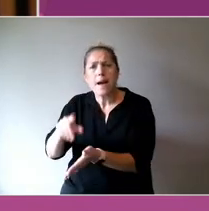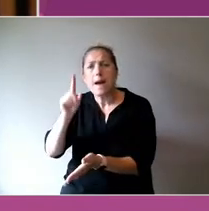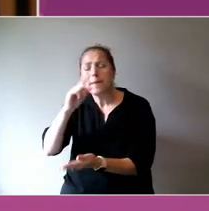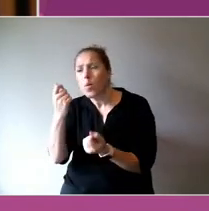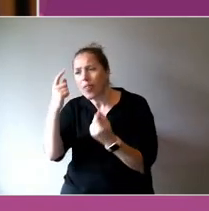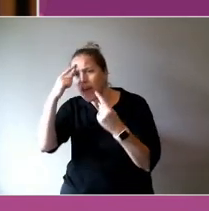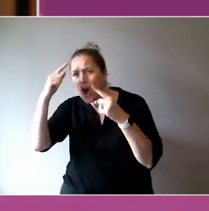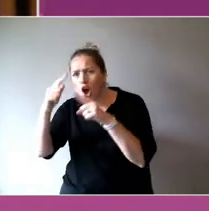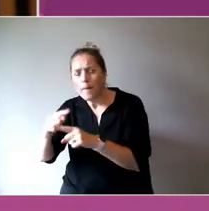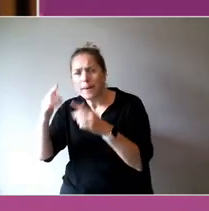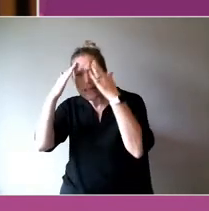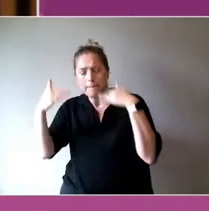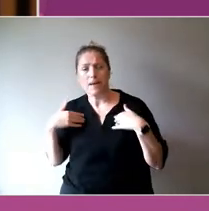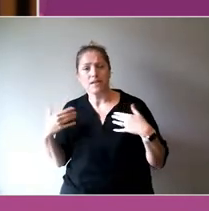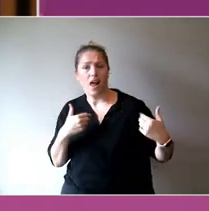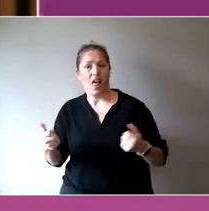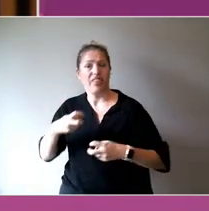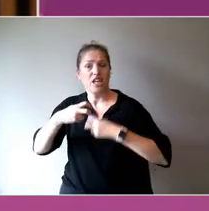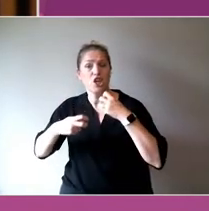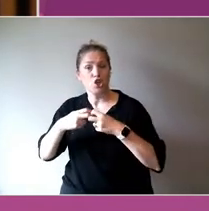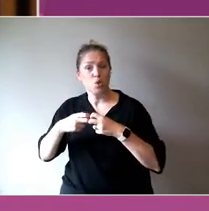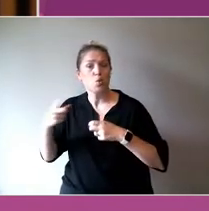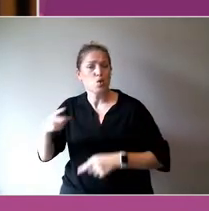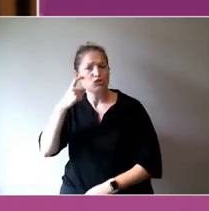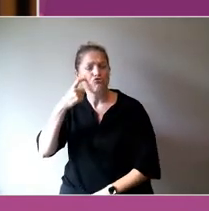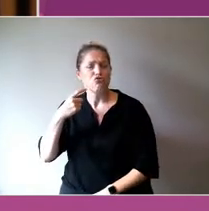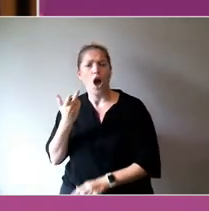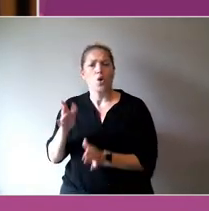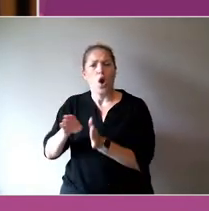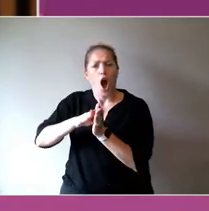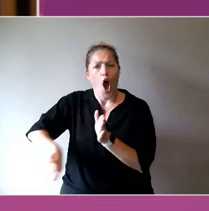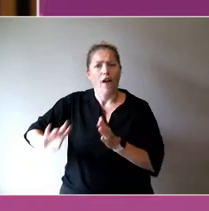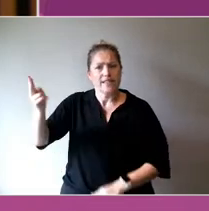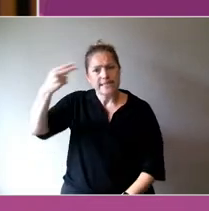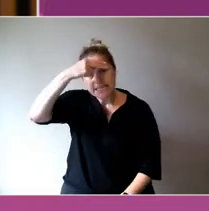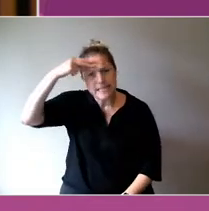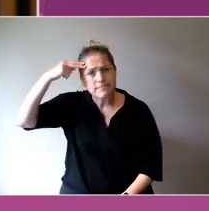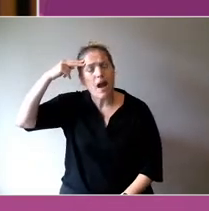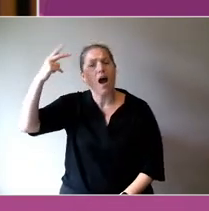working to end stigma, discrimination, exclusion and inequality.